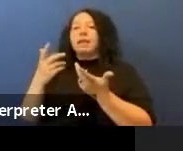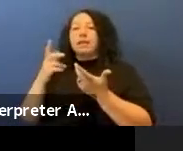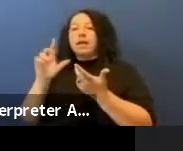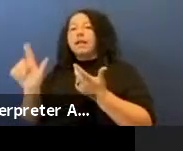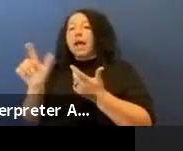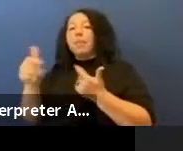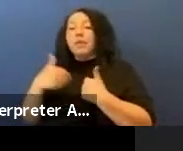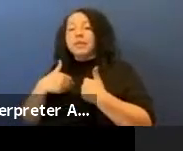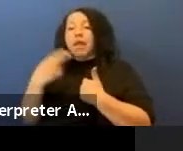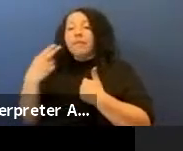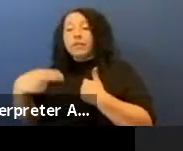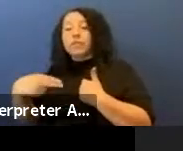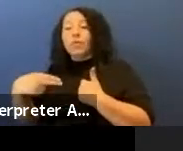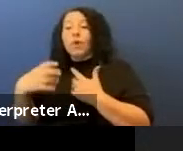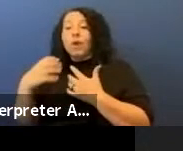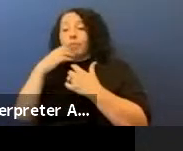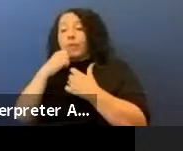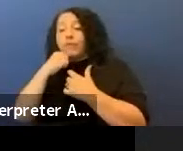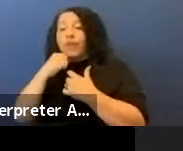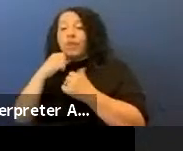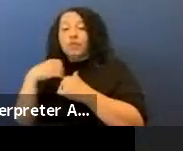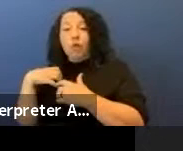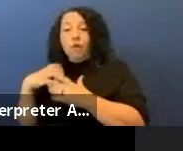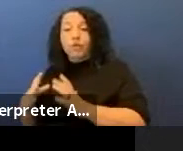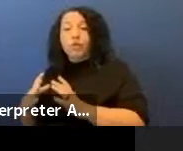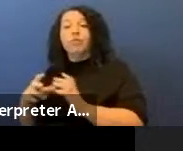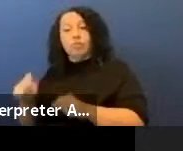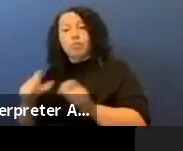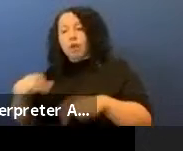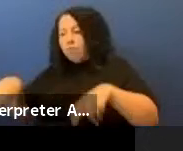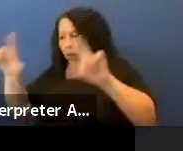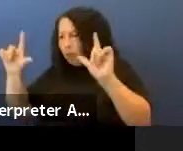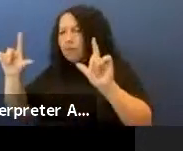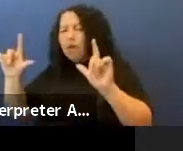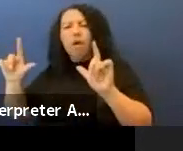and you'll be able to get that online so these people